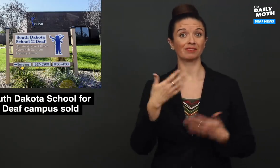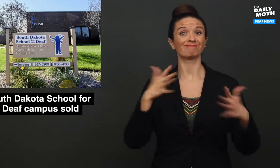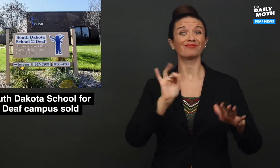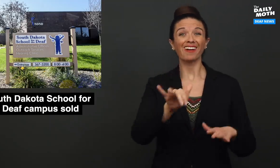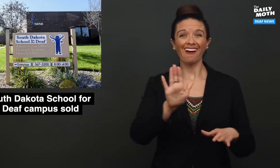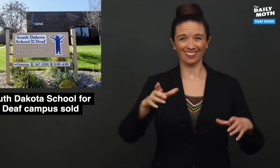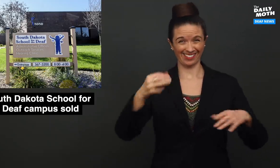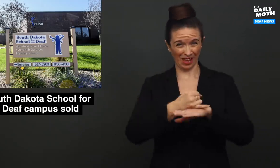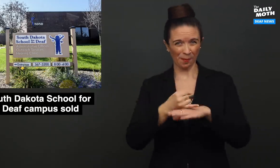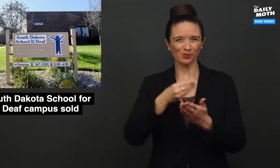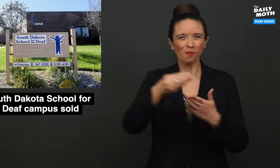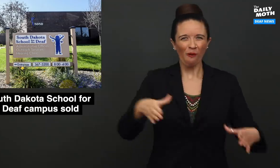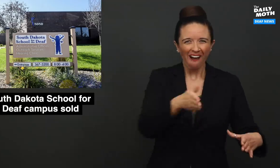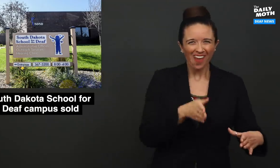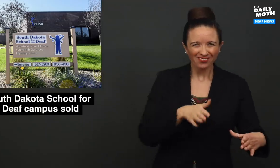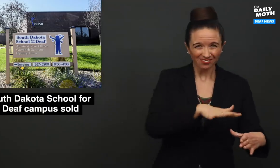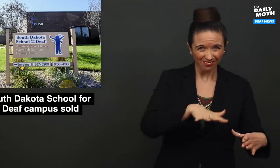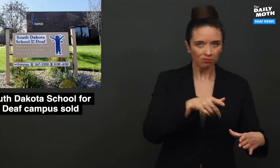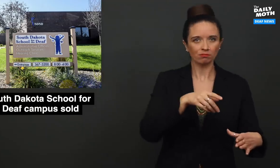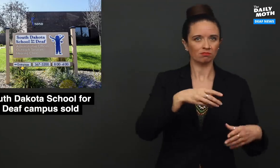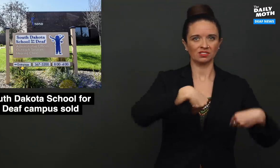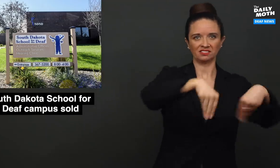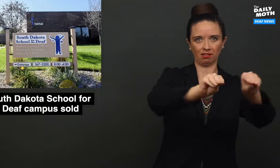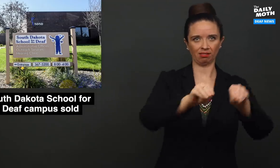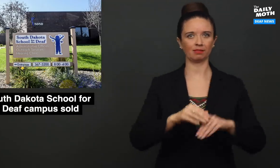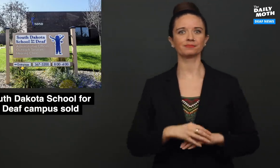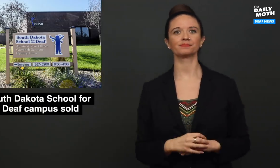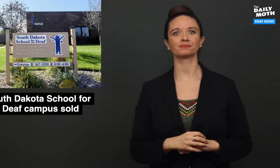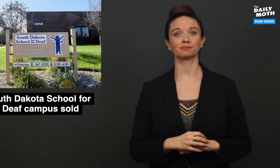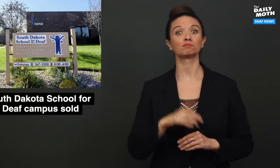and put up their part of the campus for sale.